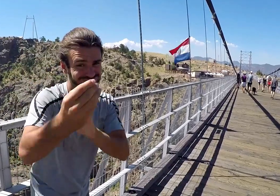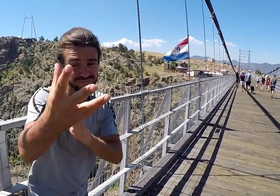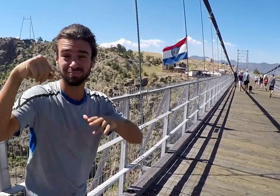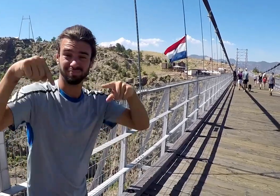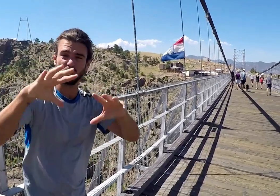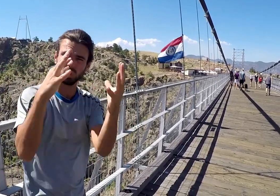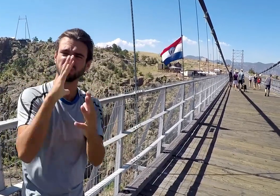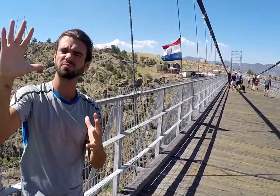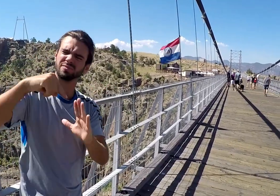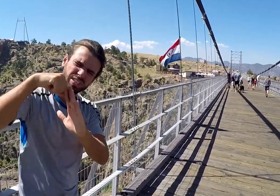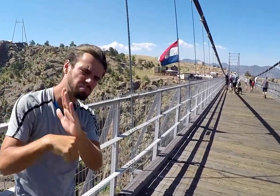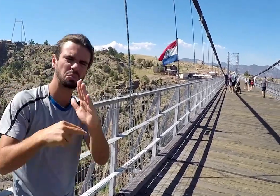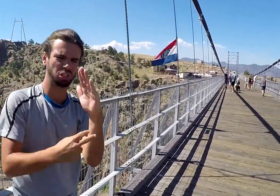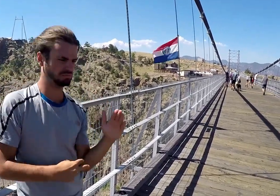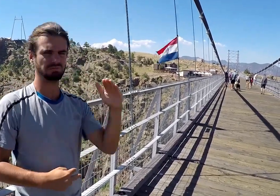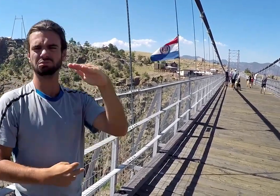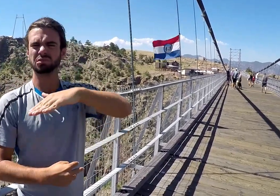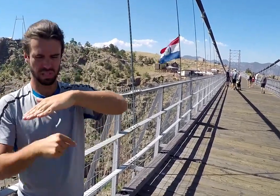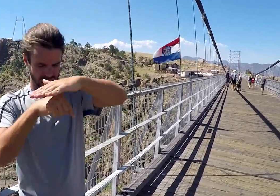Let you know about this highest bridge in the world.